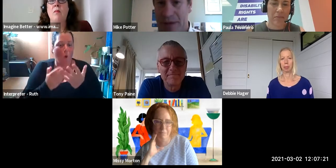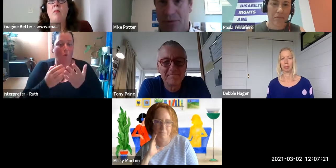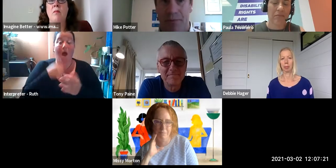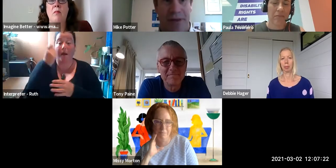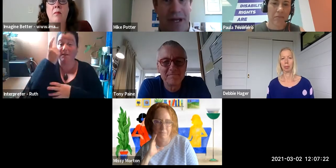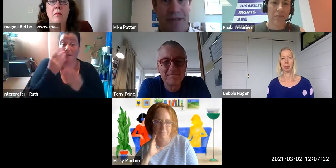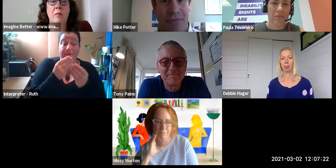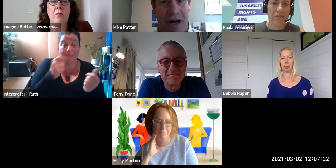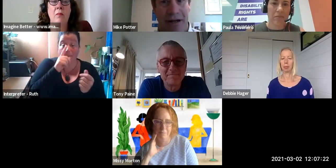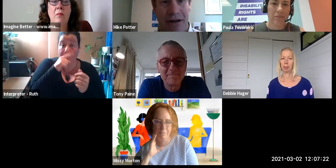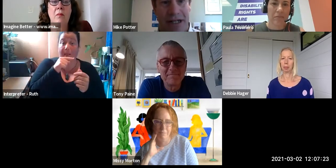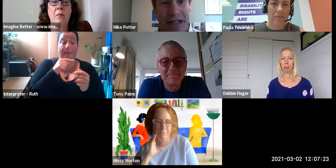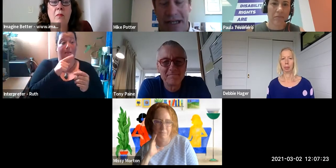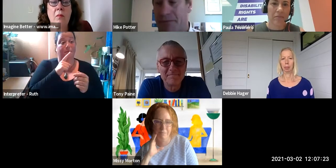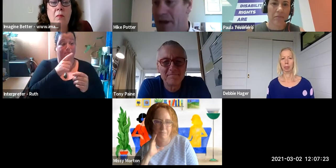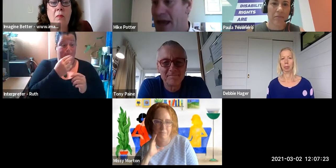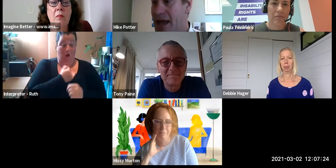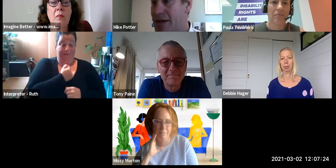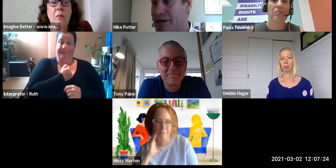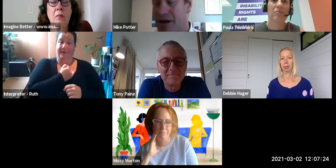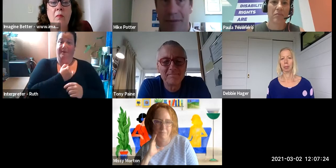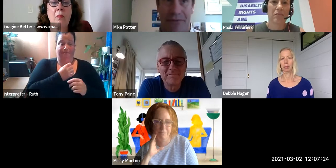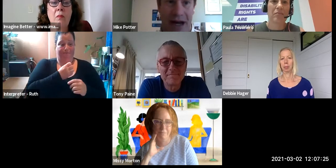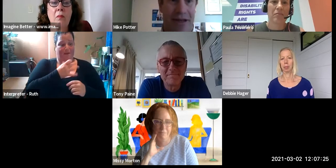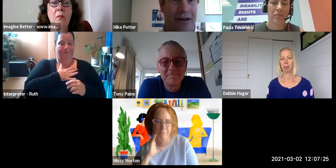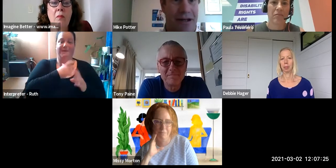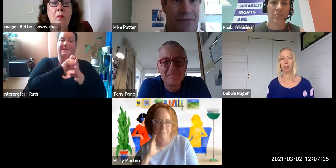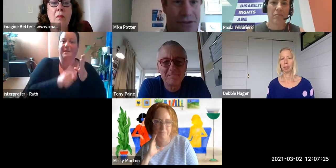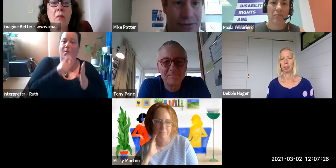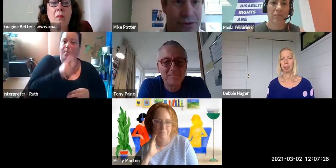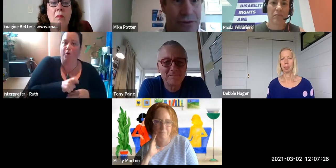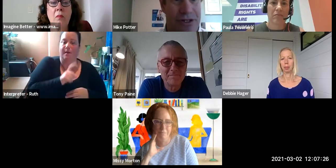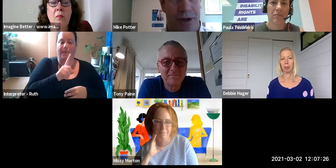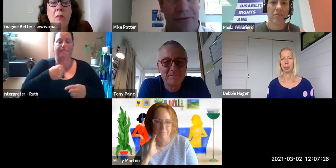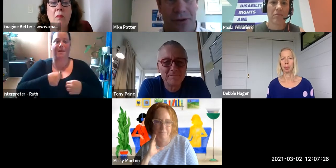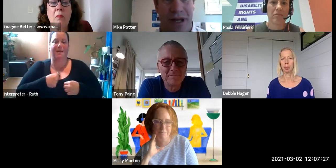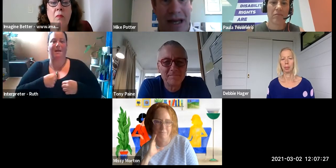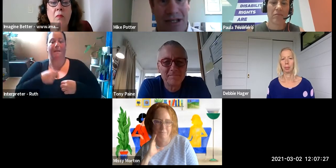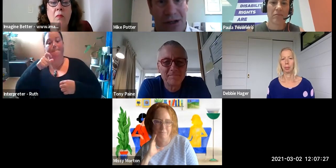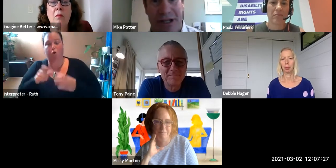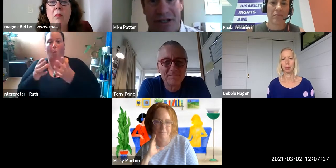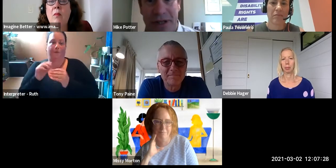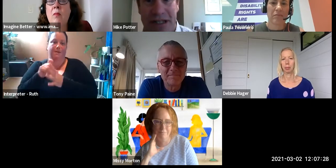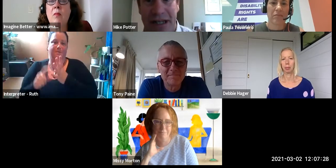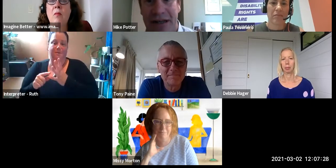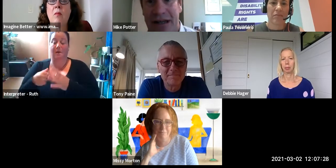people but that's my identity - and I'm a father. I have two daughters: one of them has a learning disability.